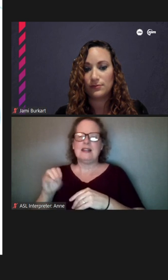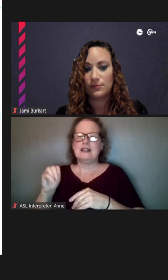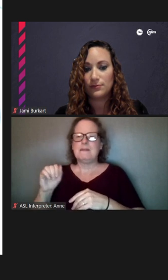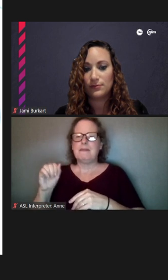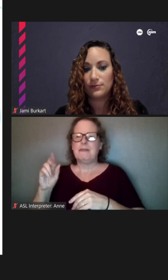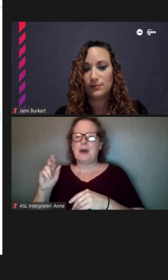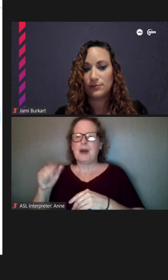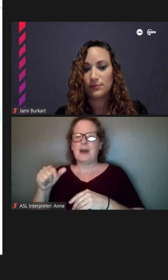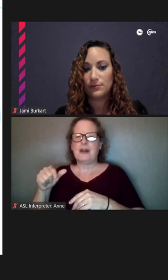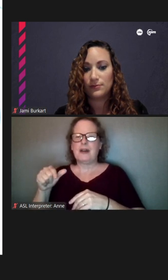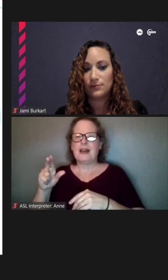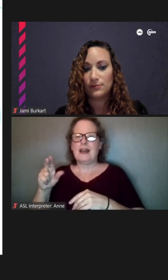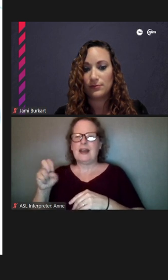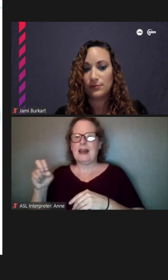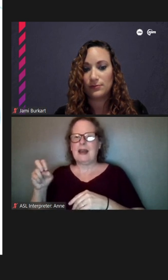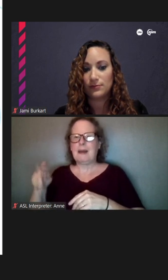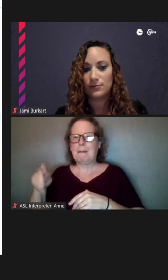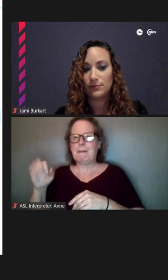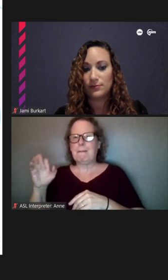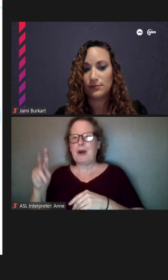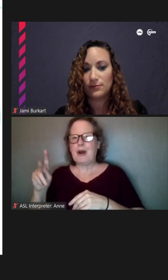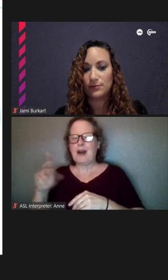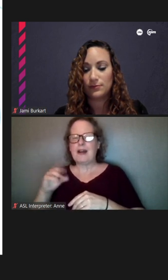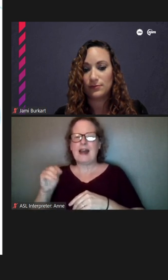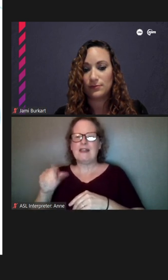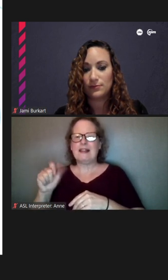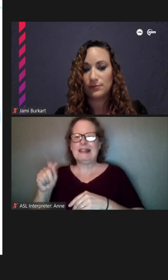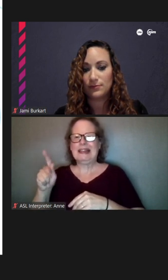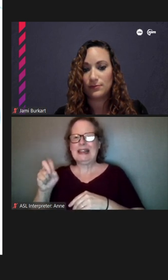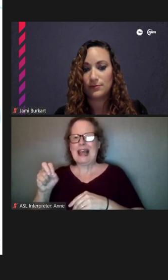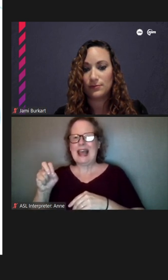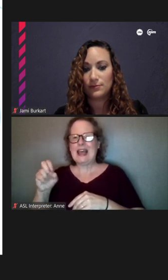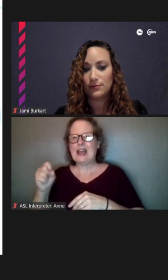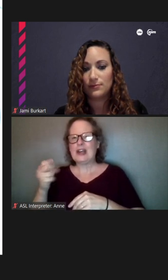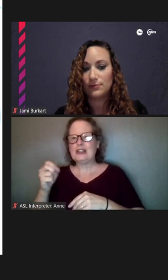where -- you know, along there, and again, all the very diverse groups that we've already